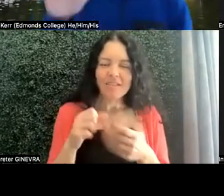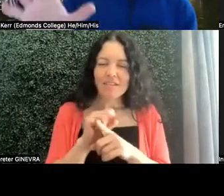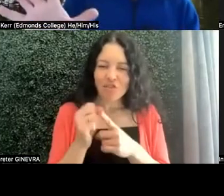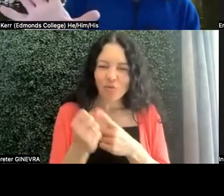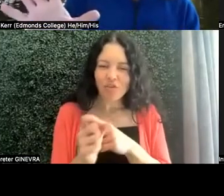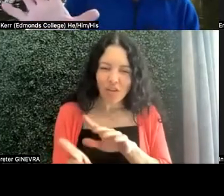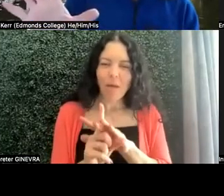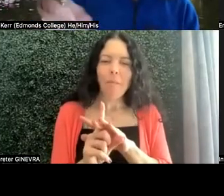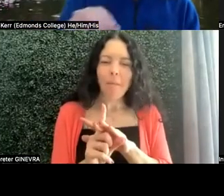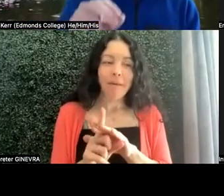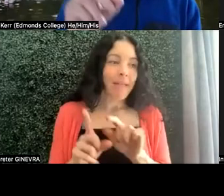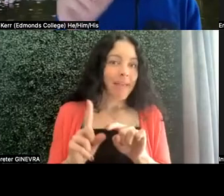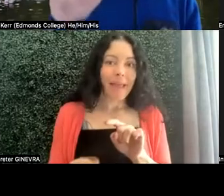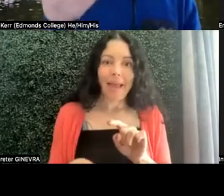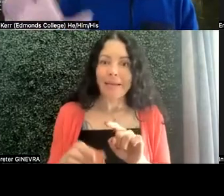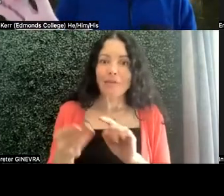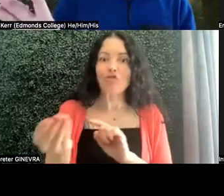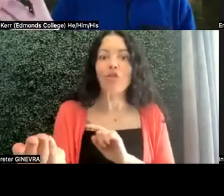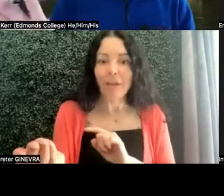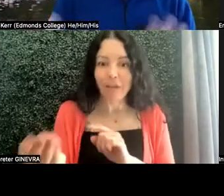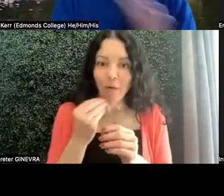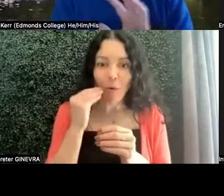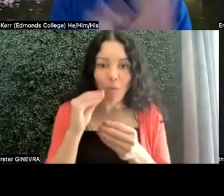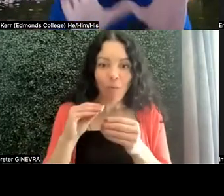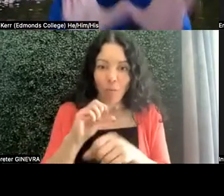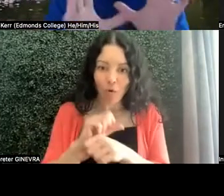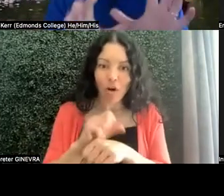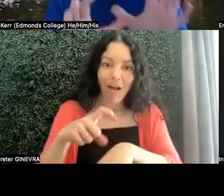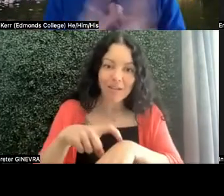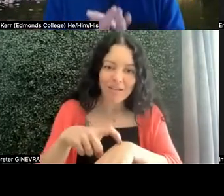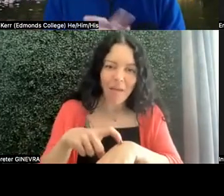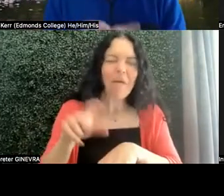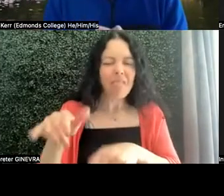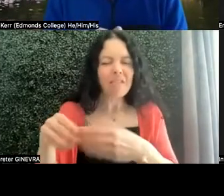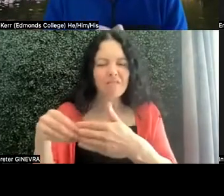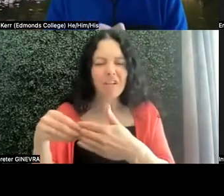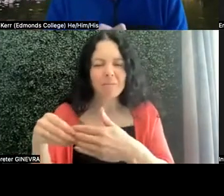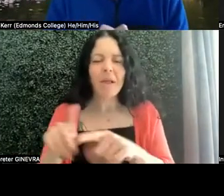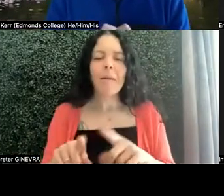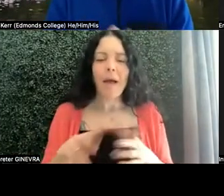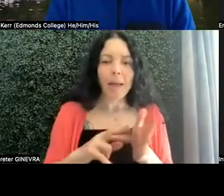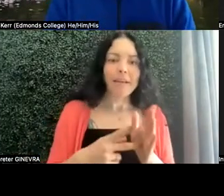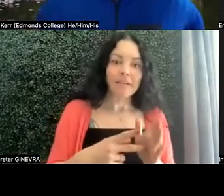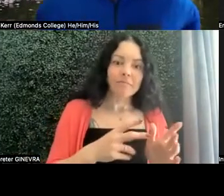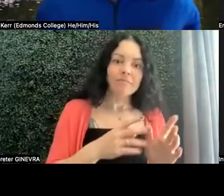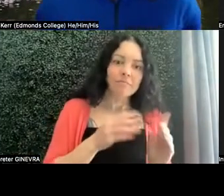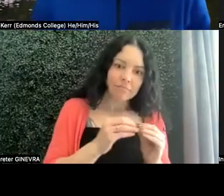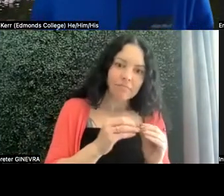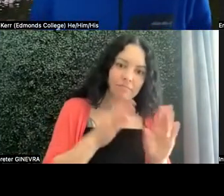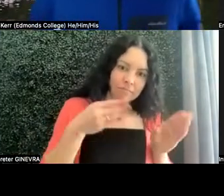able to turn into homework, so you are flexible for that. So I was mainly talking about accommodation things.